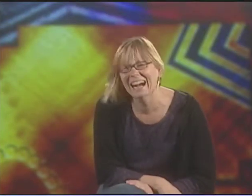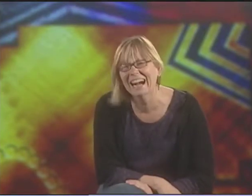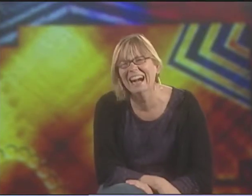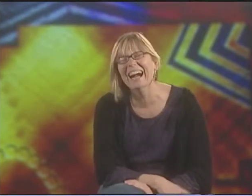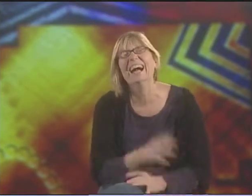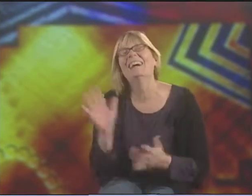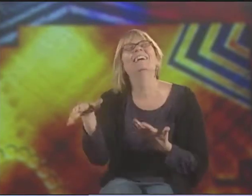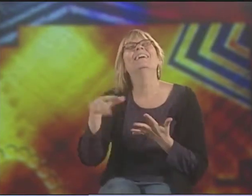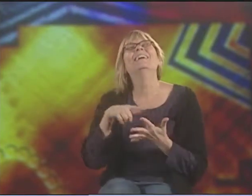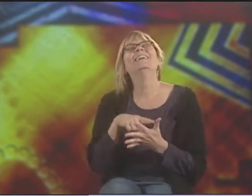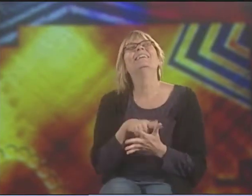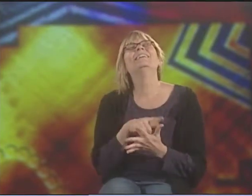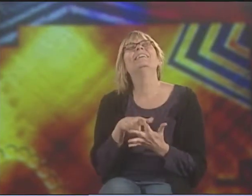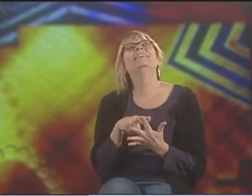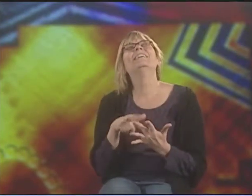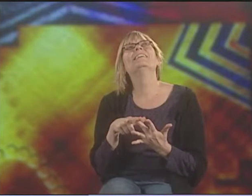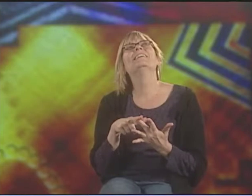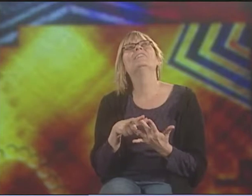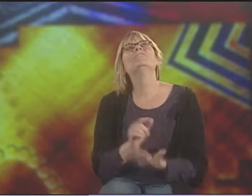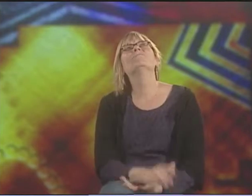SO THEN THEY PUT IN THIS CUSS WORD.